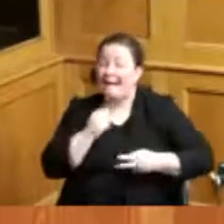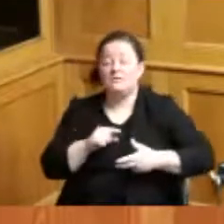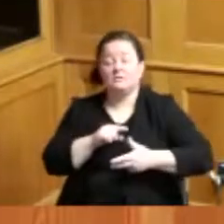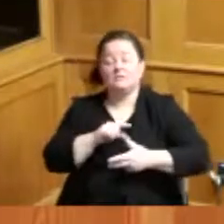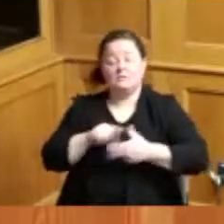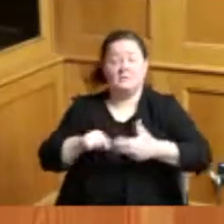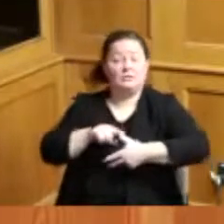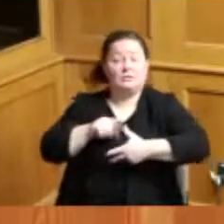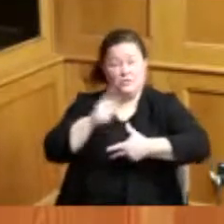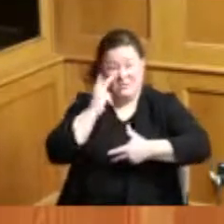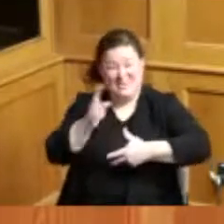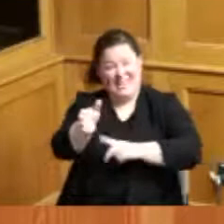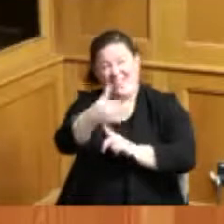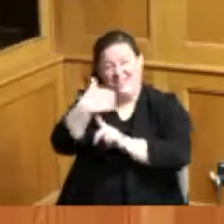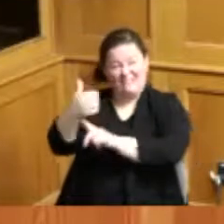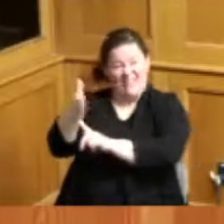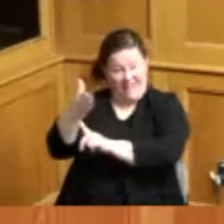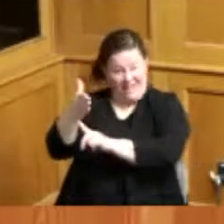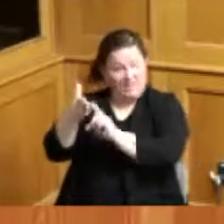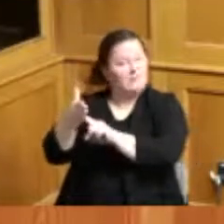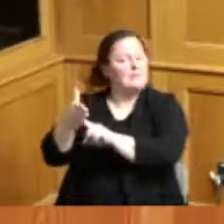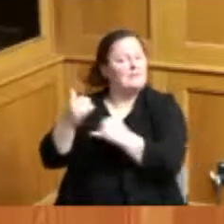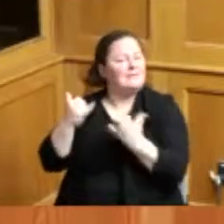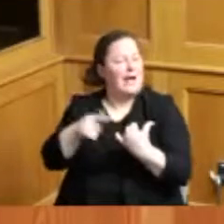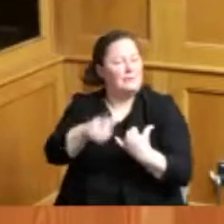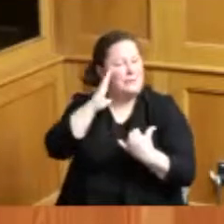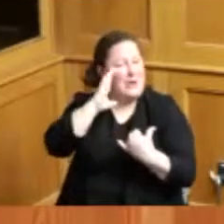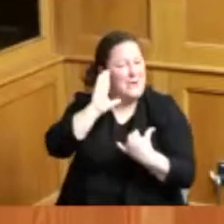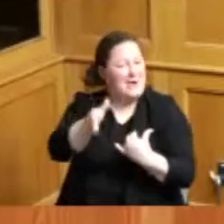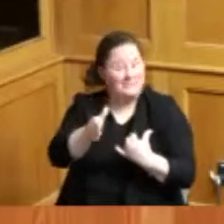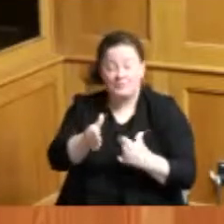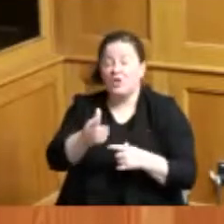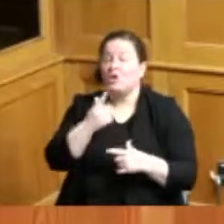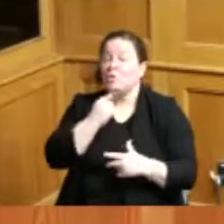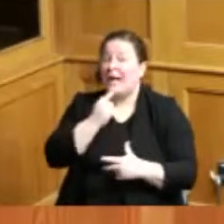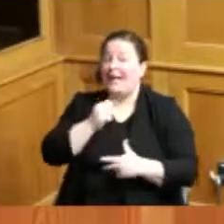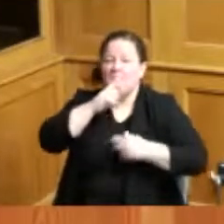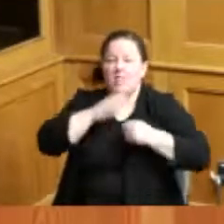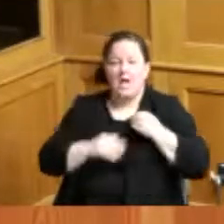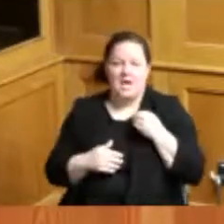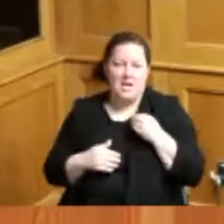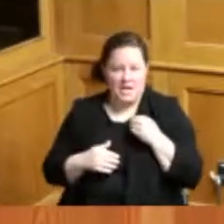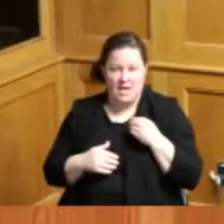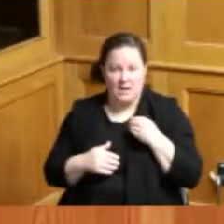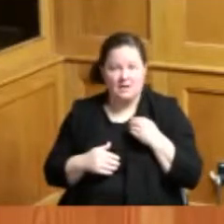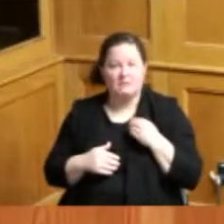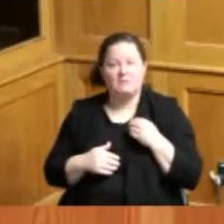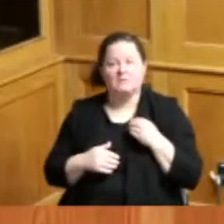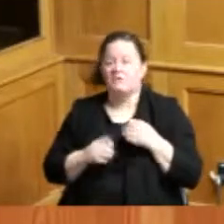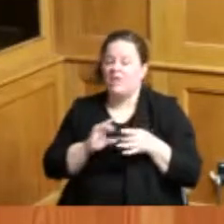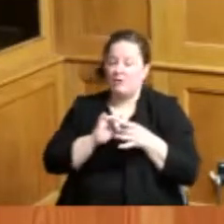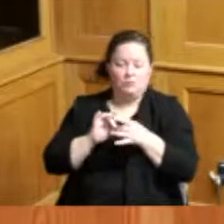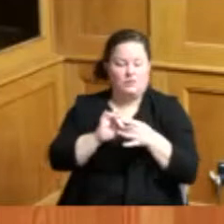you'll have you'll be educated on this the red is the blood that unites all people of black African